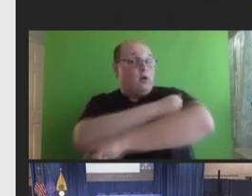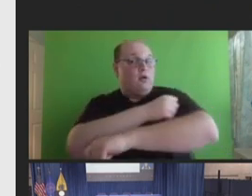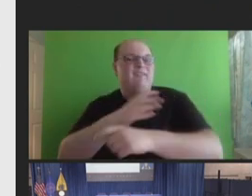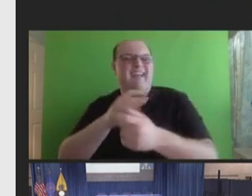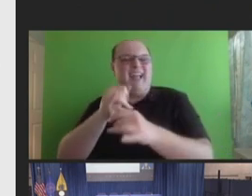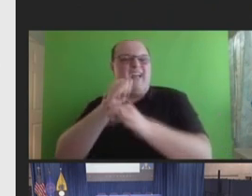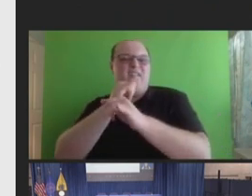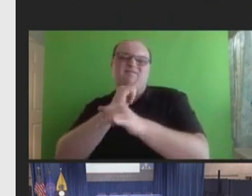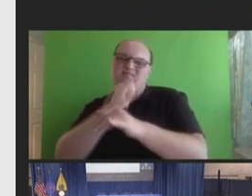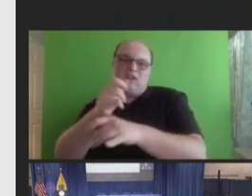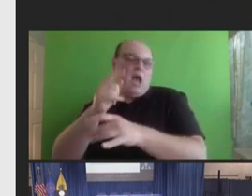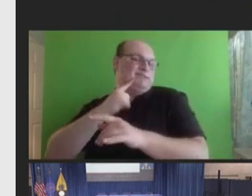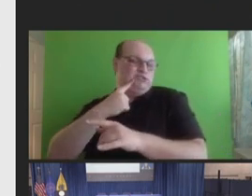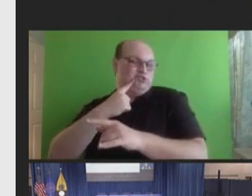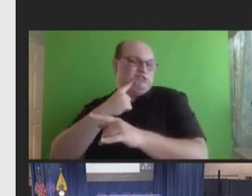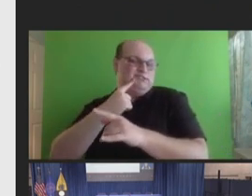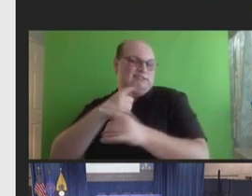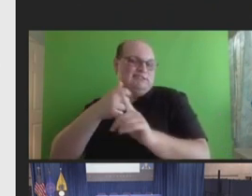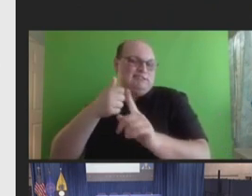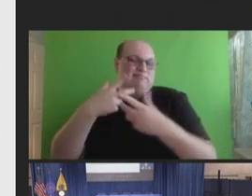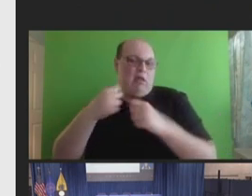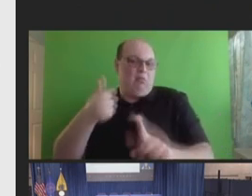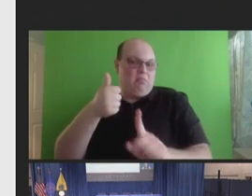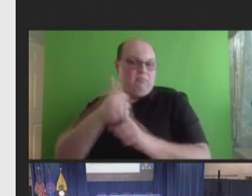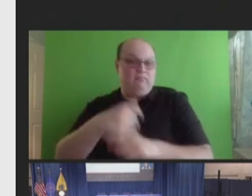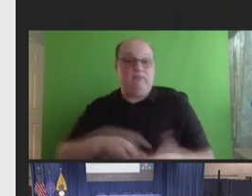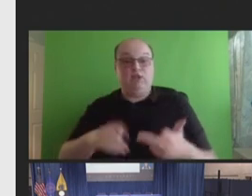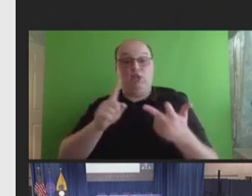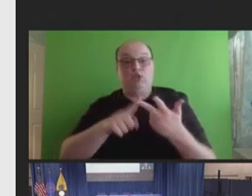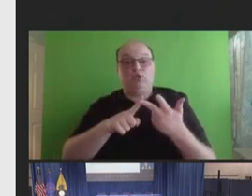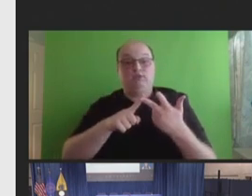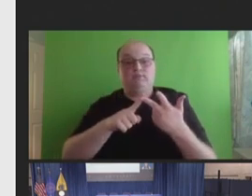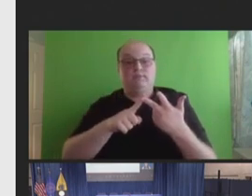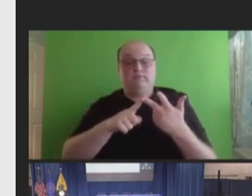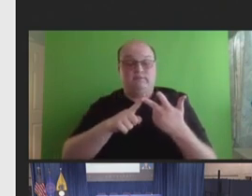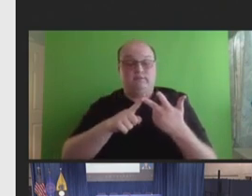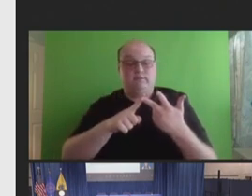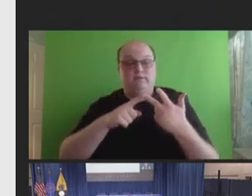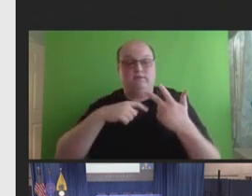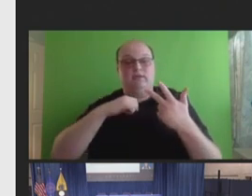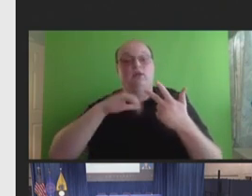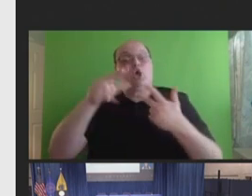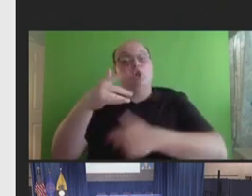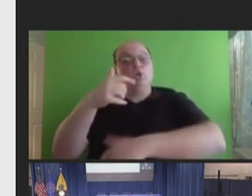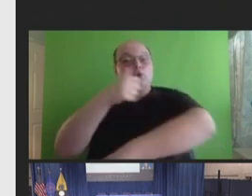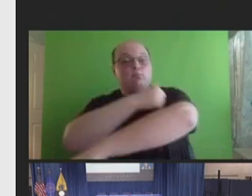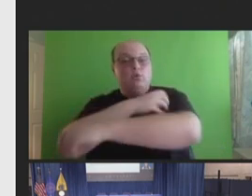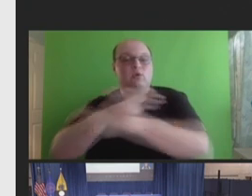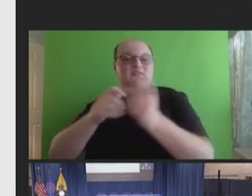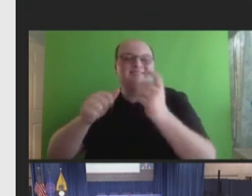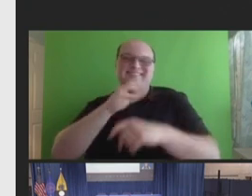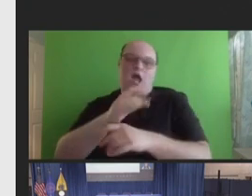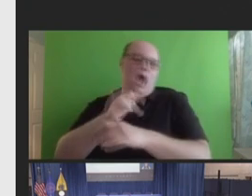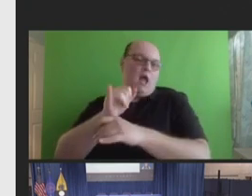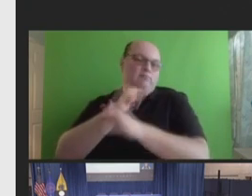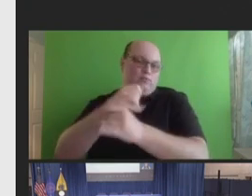were similar to those of booster vaccination among non-immunocompromised persons. Next